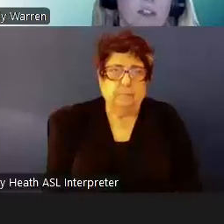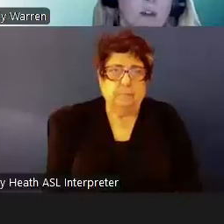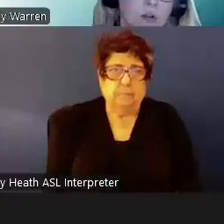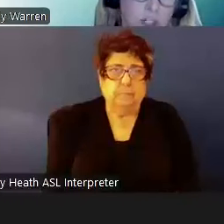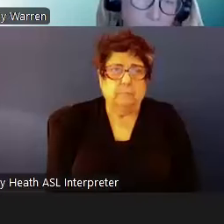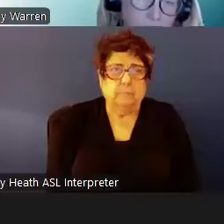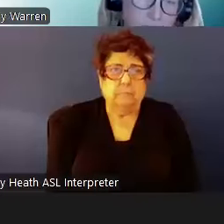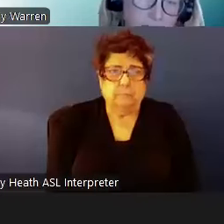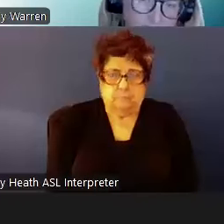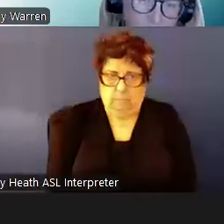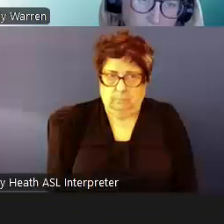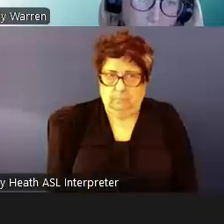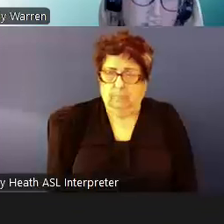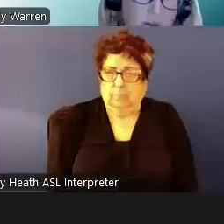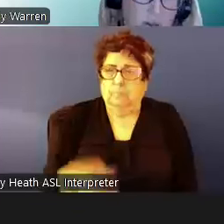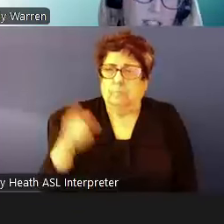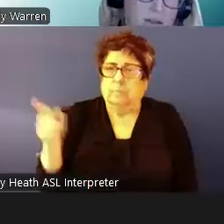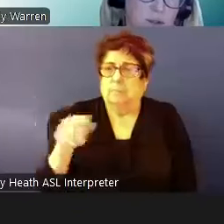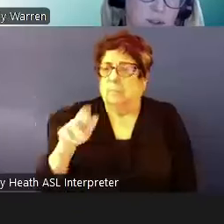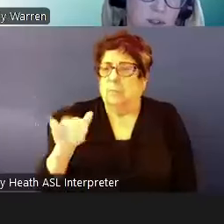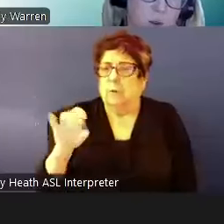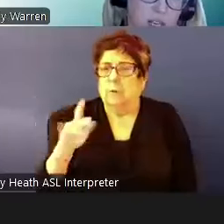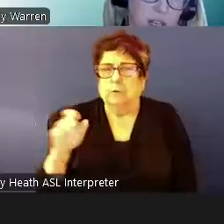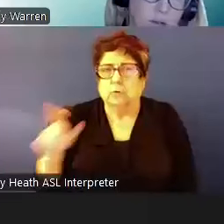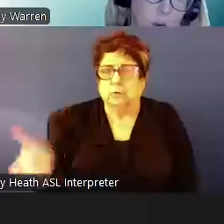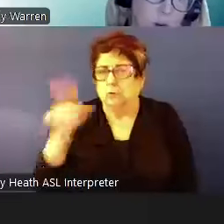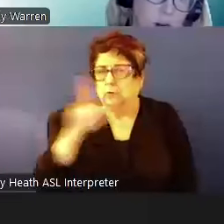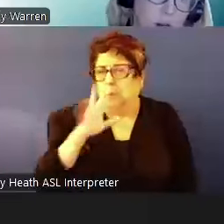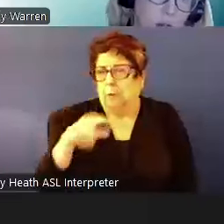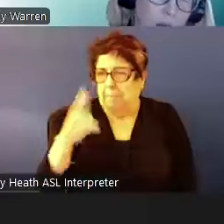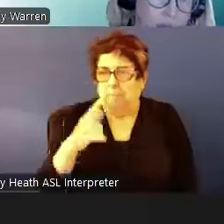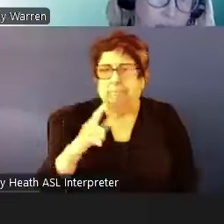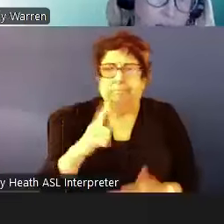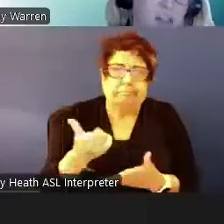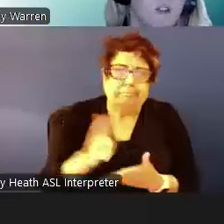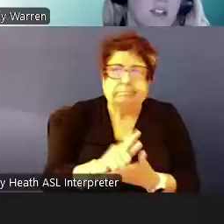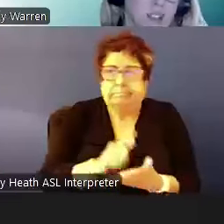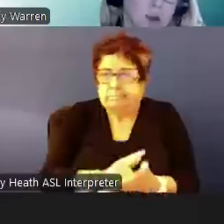So, Richard mentioned the statutory language that received through the 2004 budget and this is what